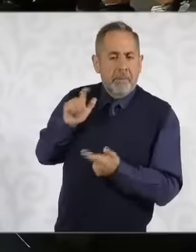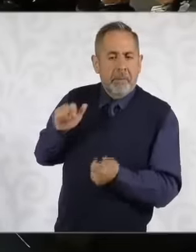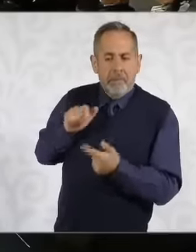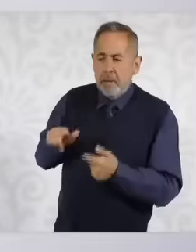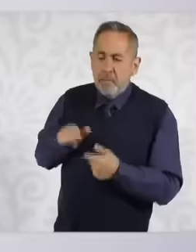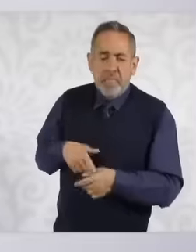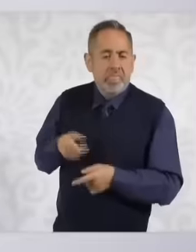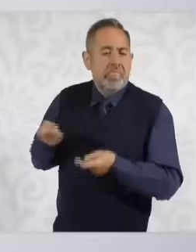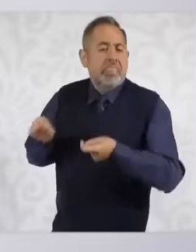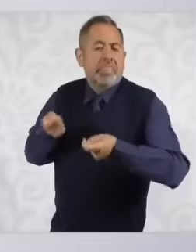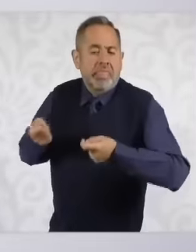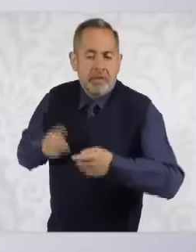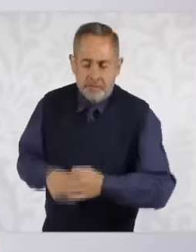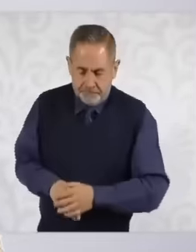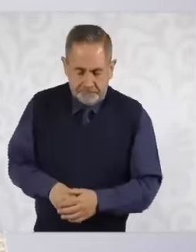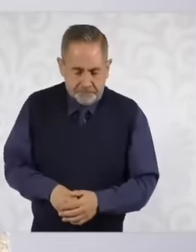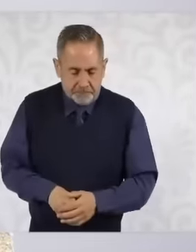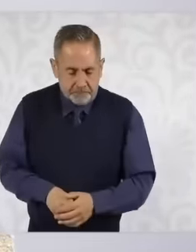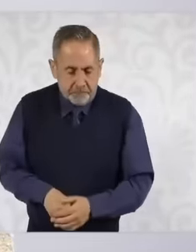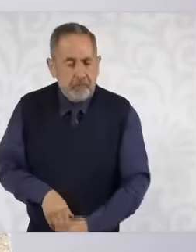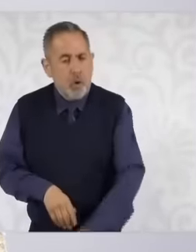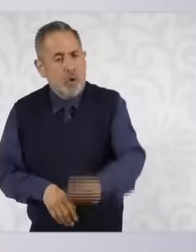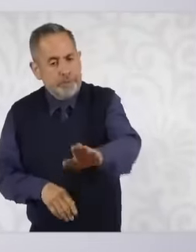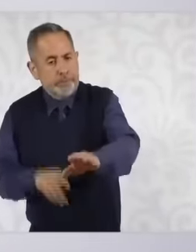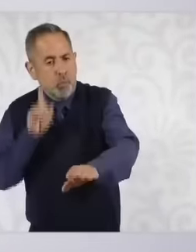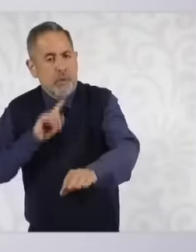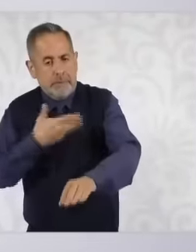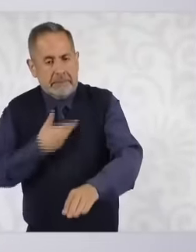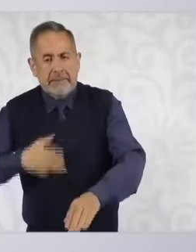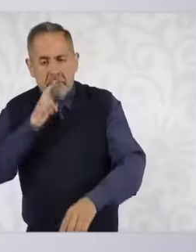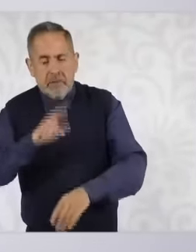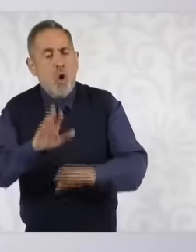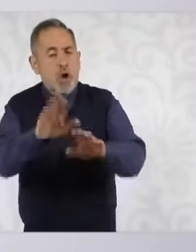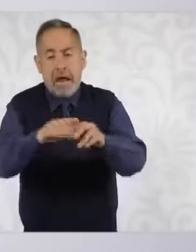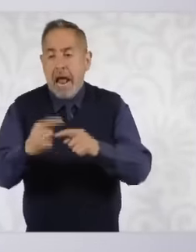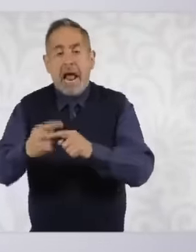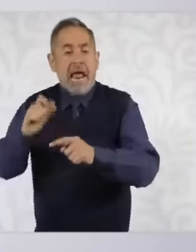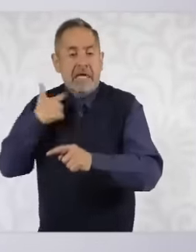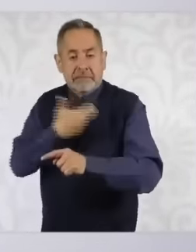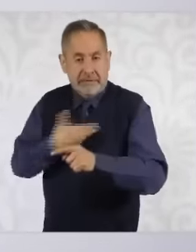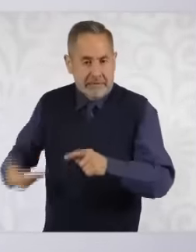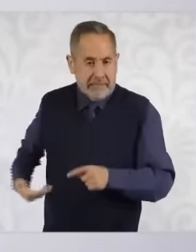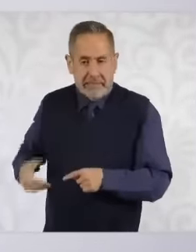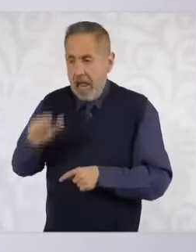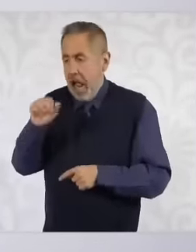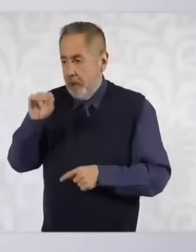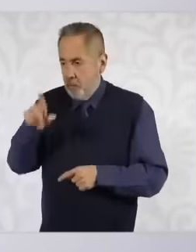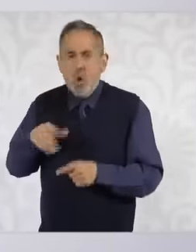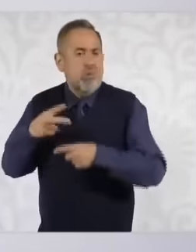with the president must say it López Obrador but we still have to continue working because